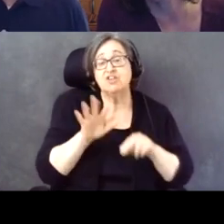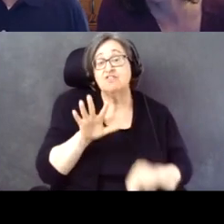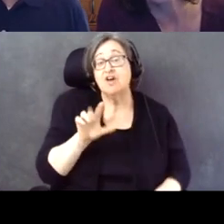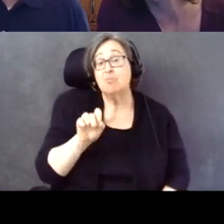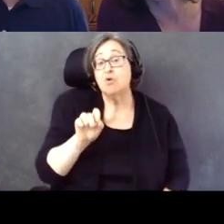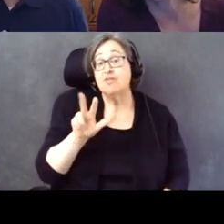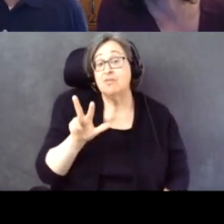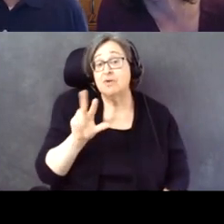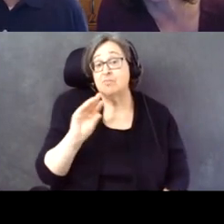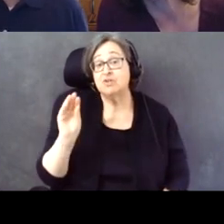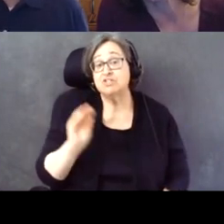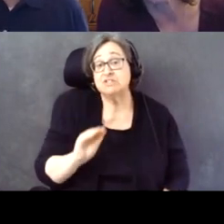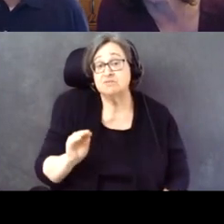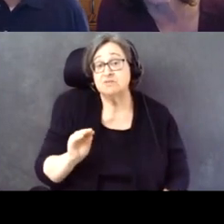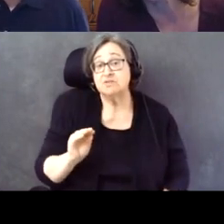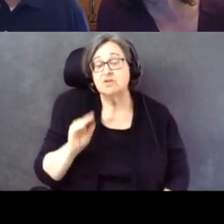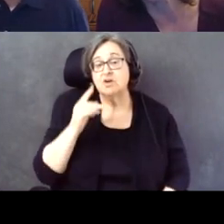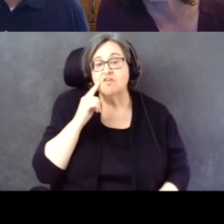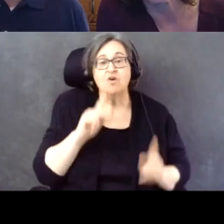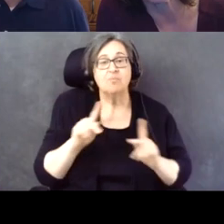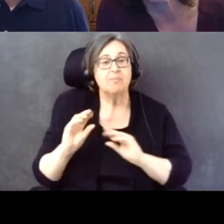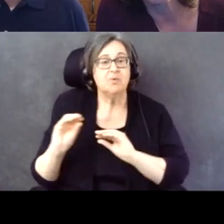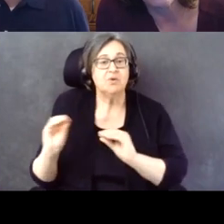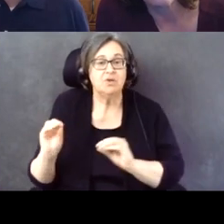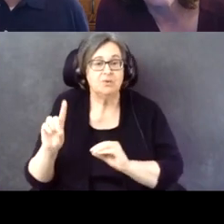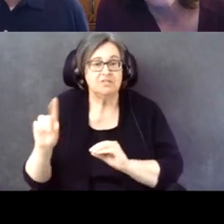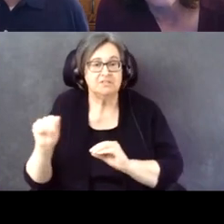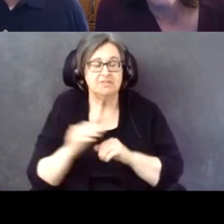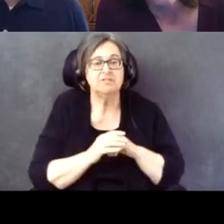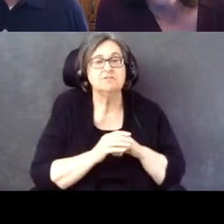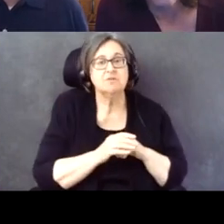percentage points for people without disabilities.